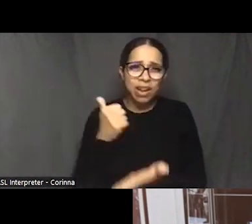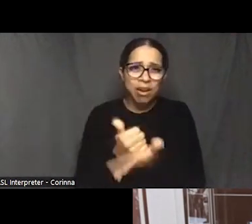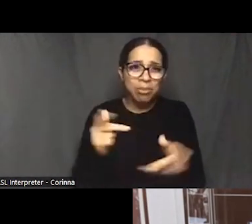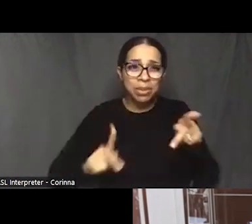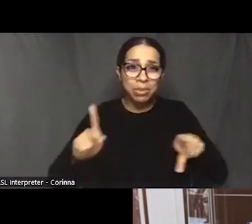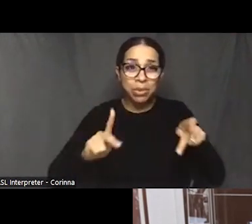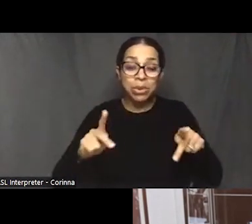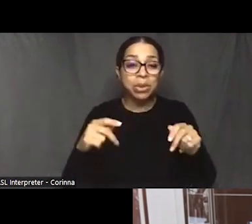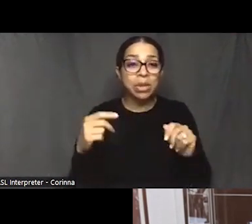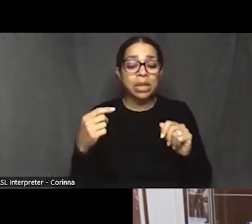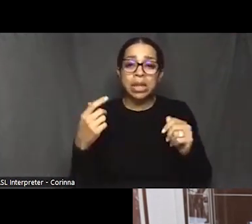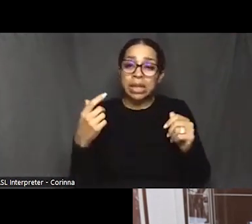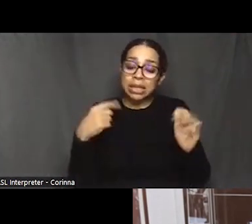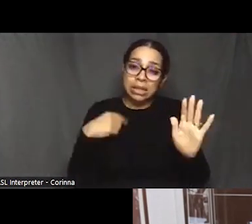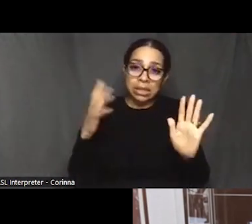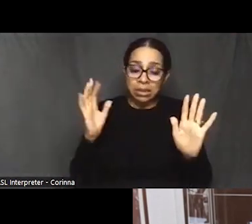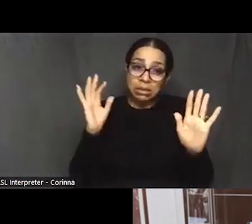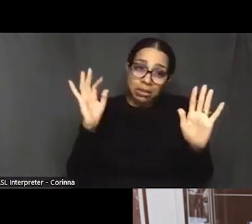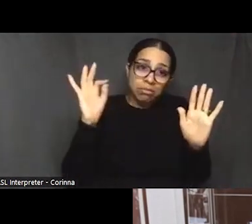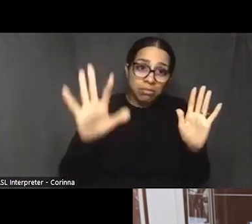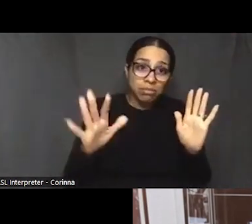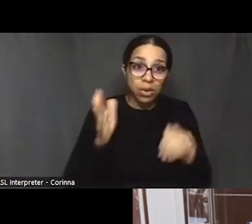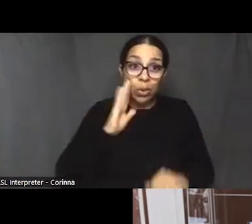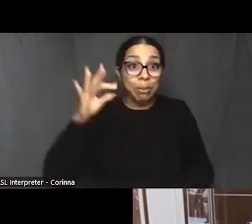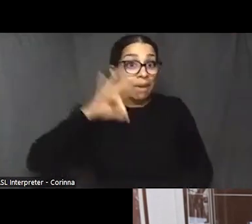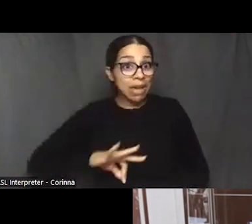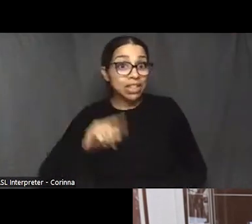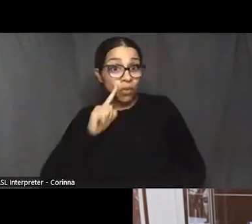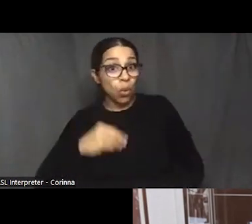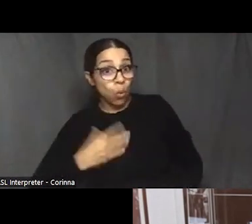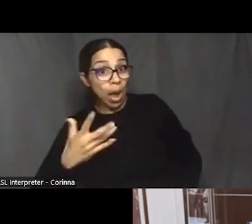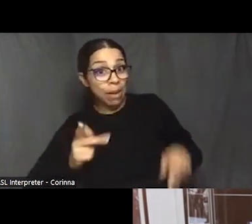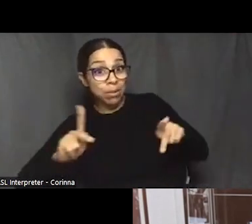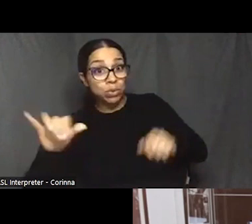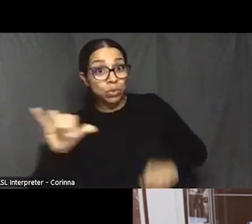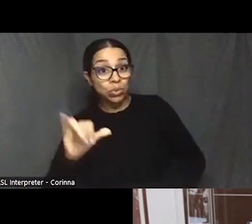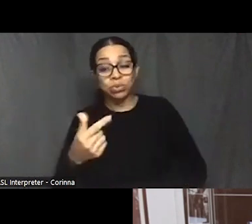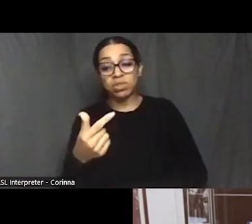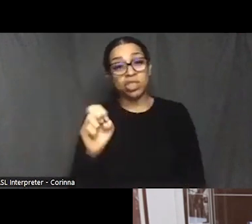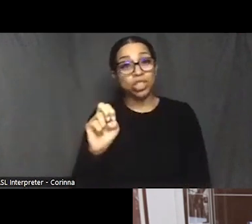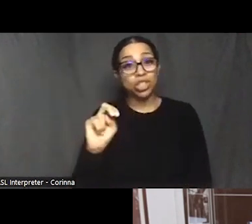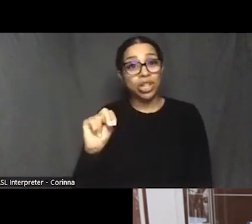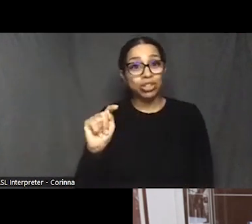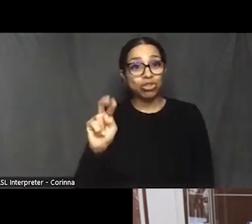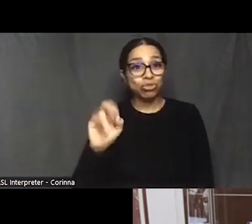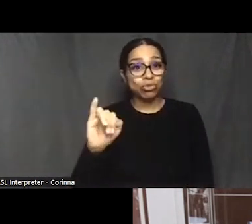but it's going to be the advantage of some white people, too, because gentrification is going to happen here.